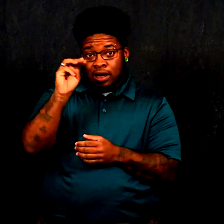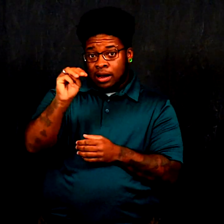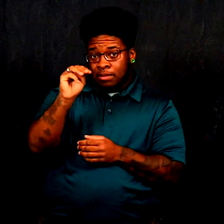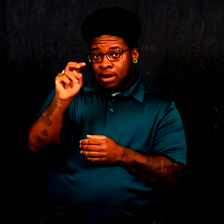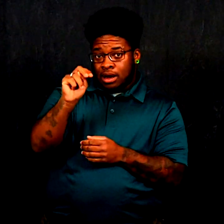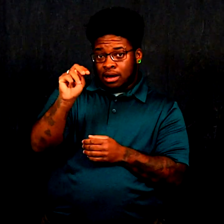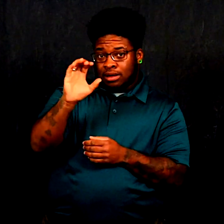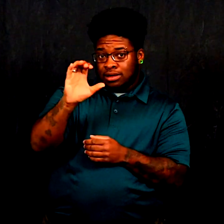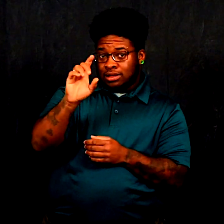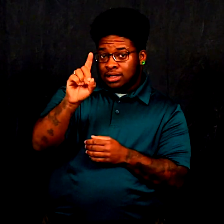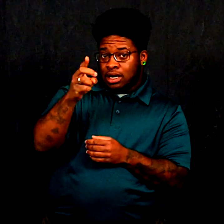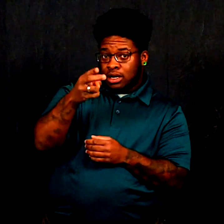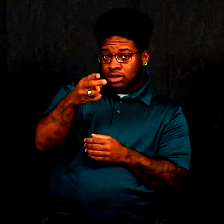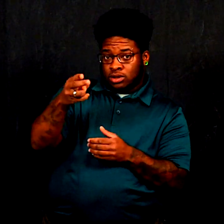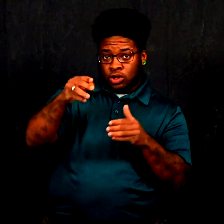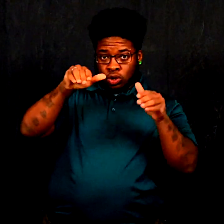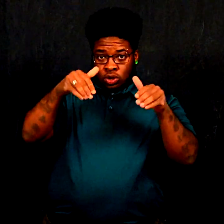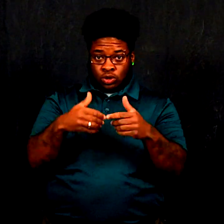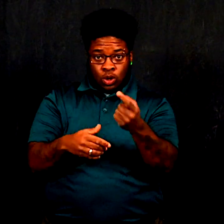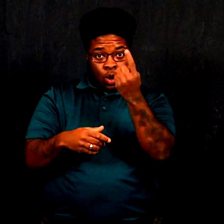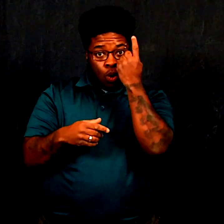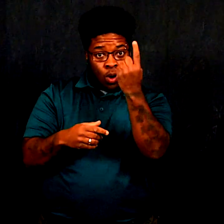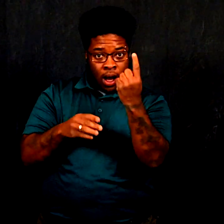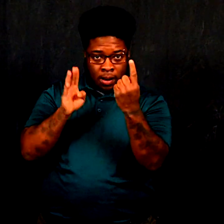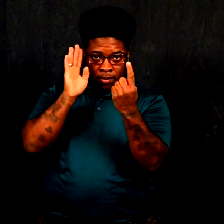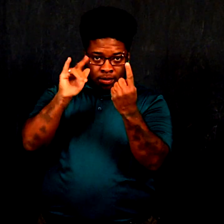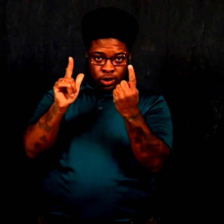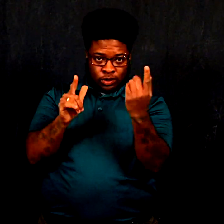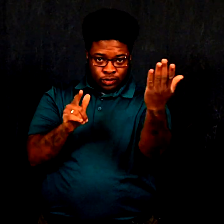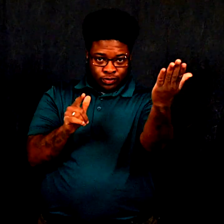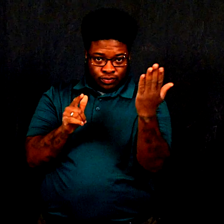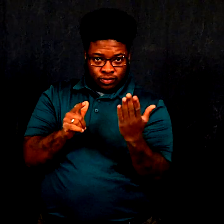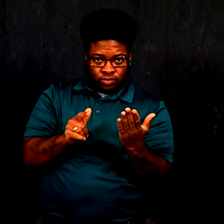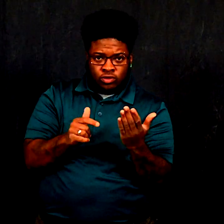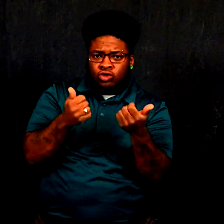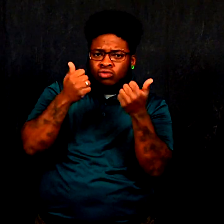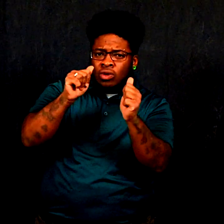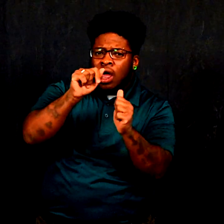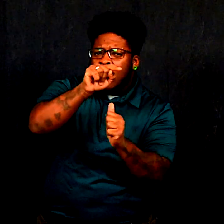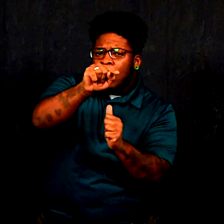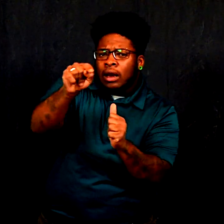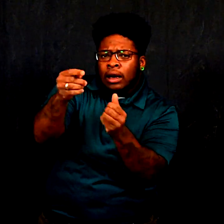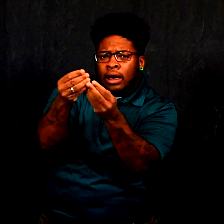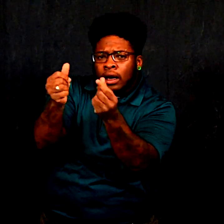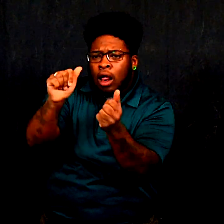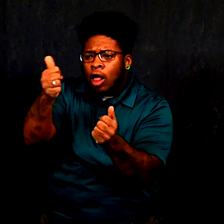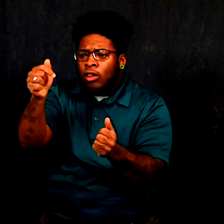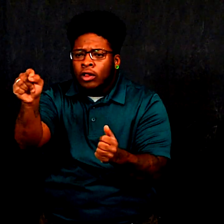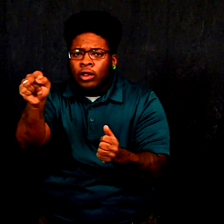The MNCDHH introduced one bill, tried to amend